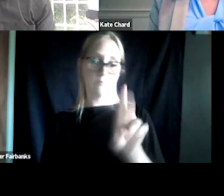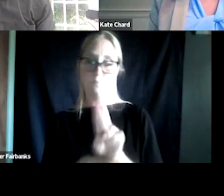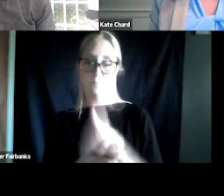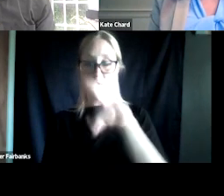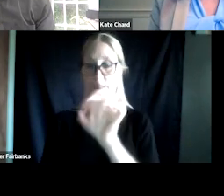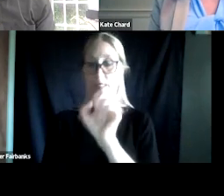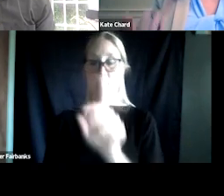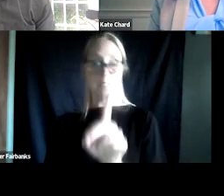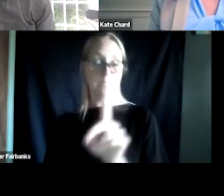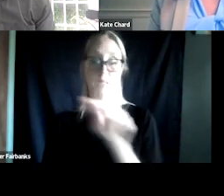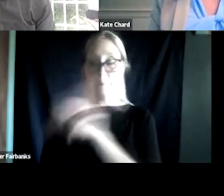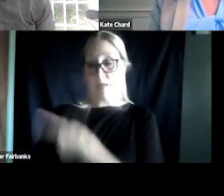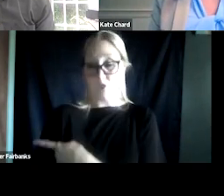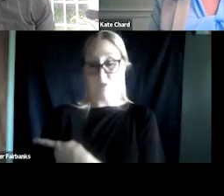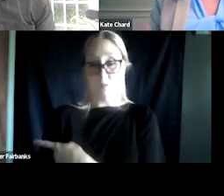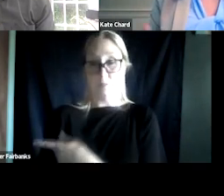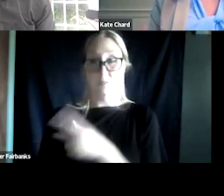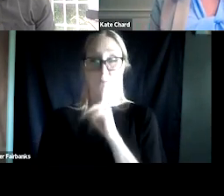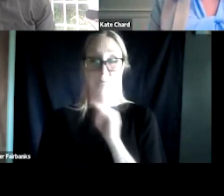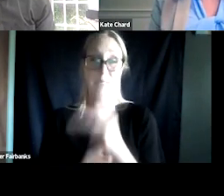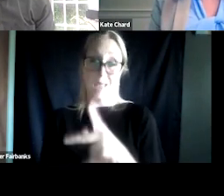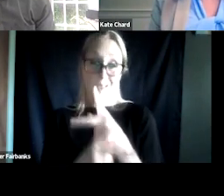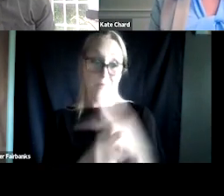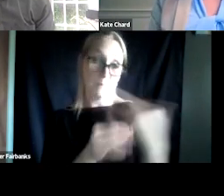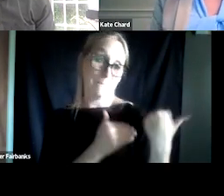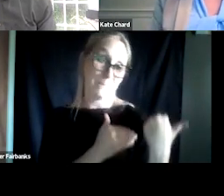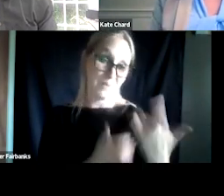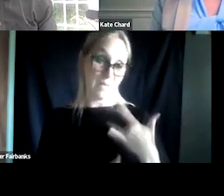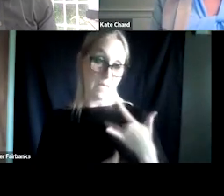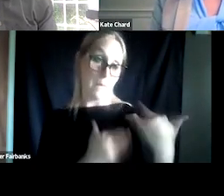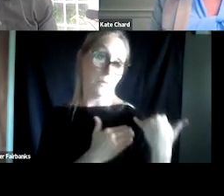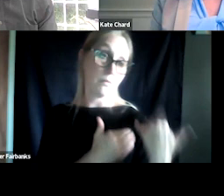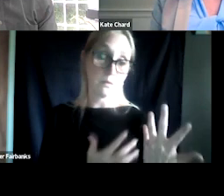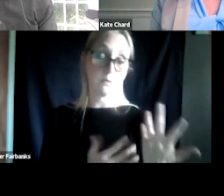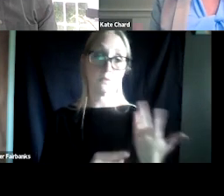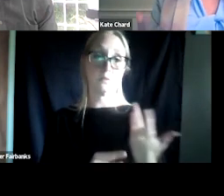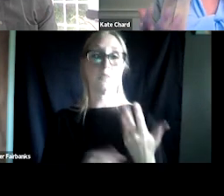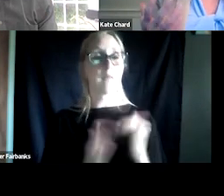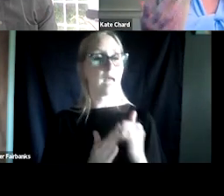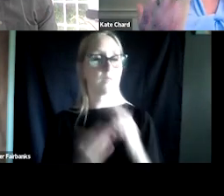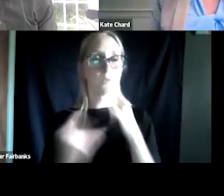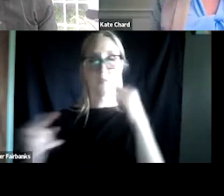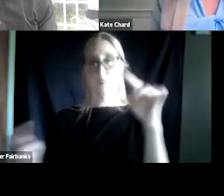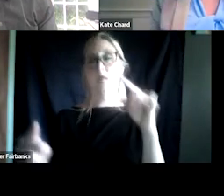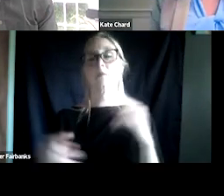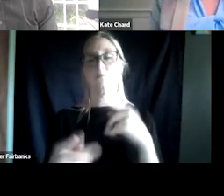and handling burdensomeness is one of the key parts of effective PTSD treatments, which is why we now know